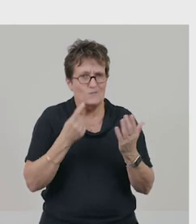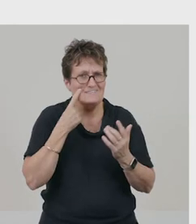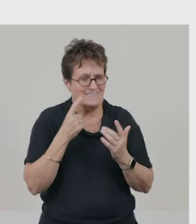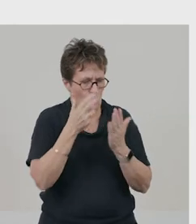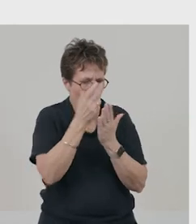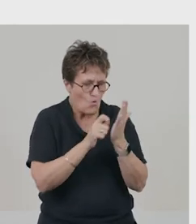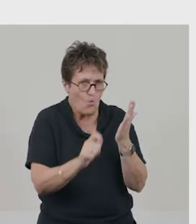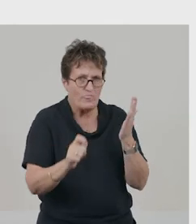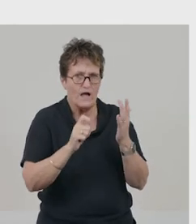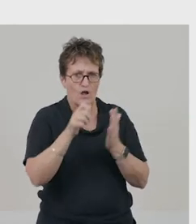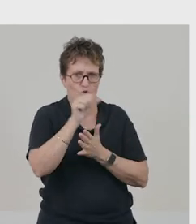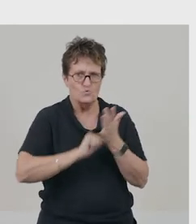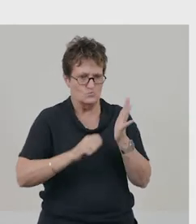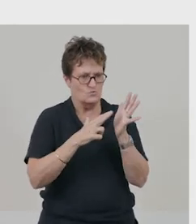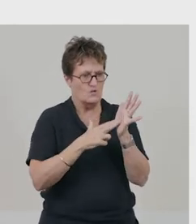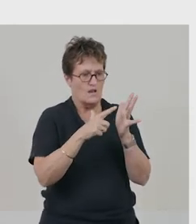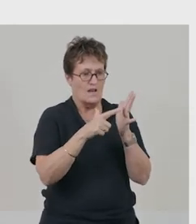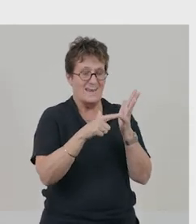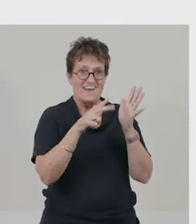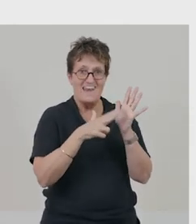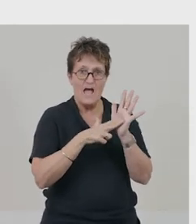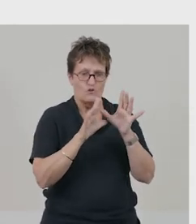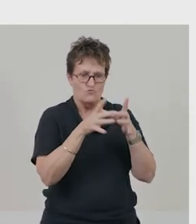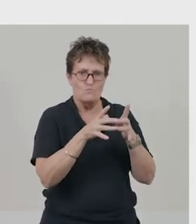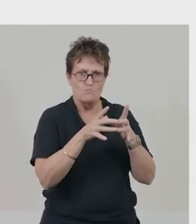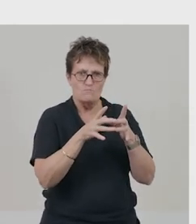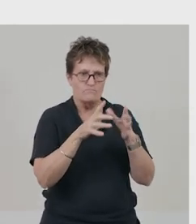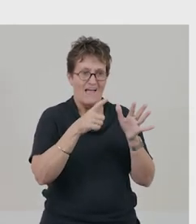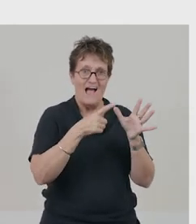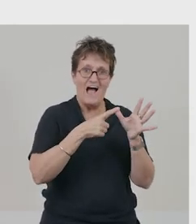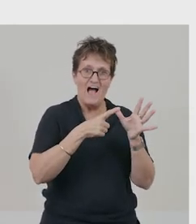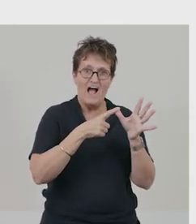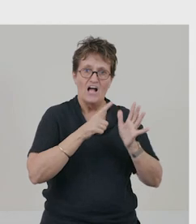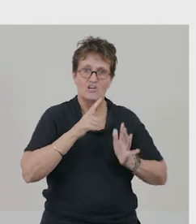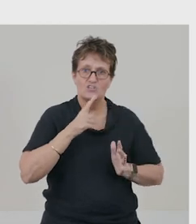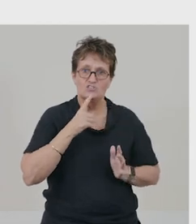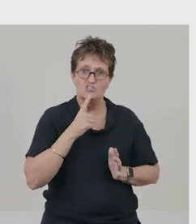The author uses the noun group ‘a shy smile’ to describe Oshi.